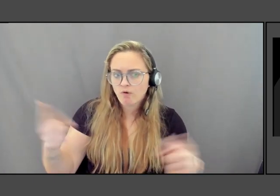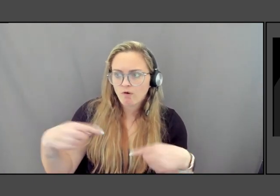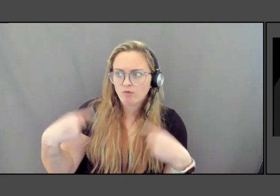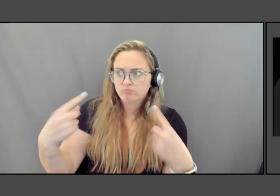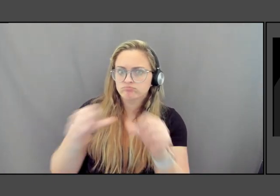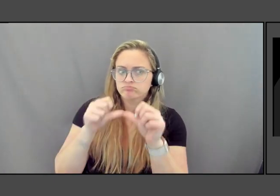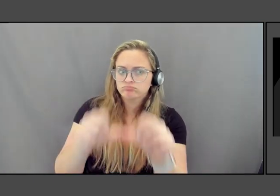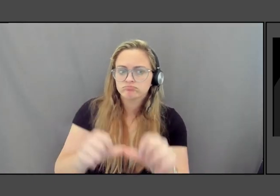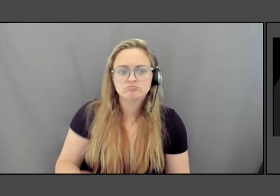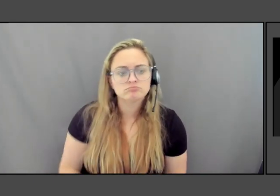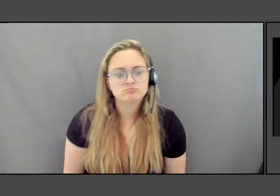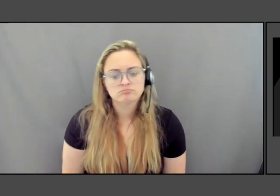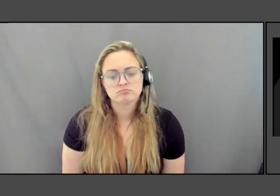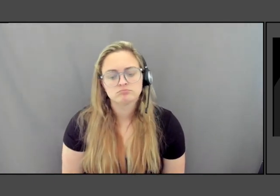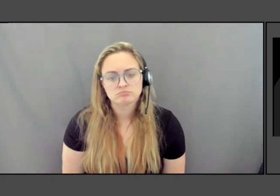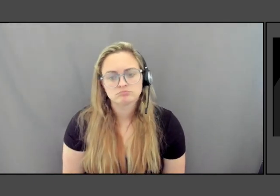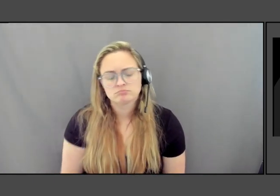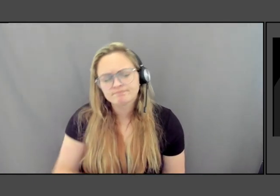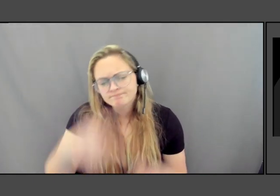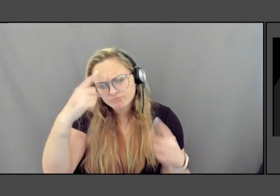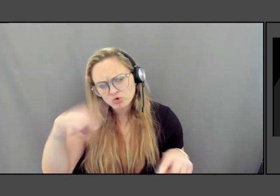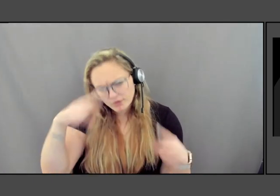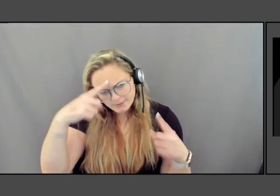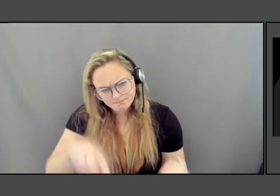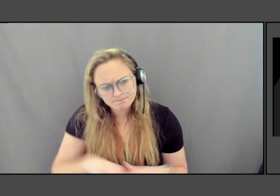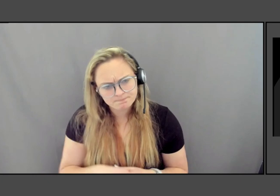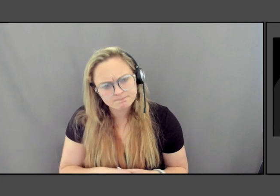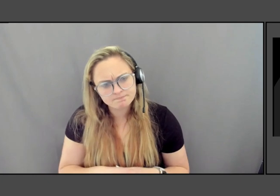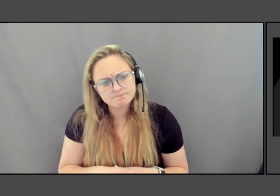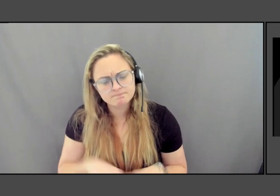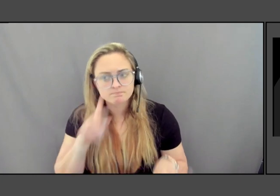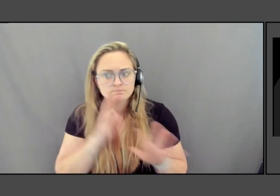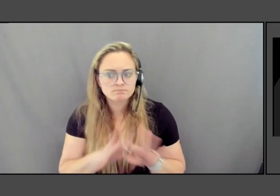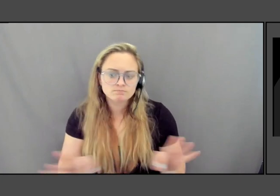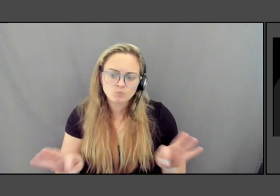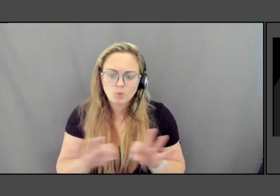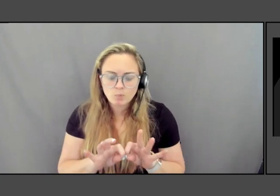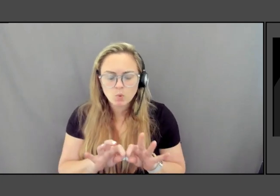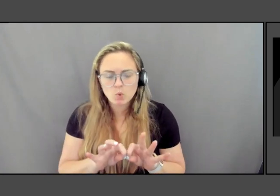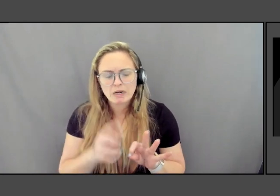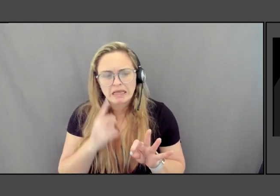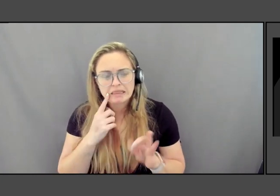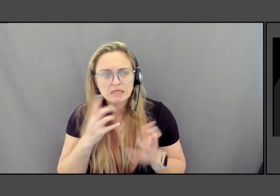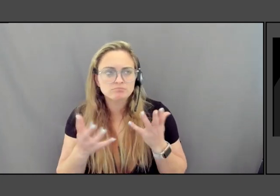I agree. I mean, I think it is so critically important. And I think, you know, for me, as I was at Yale,